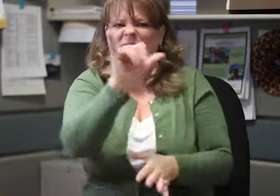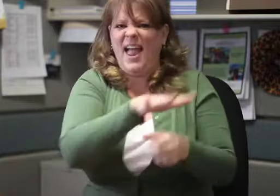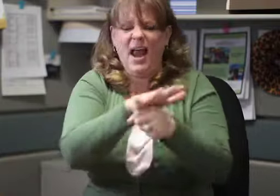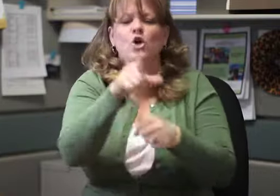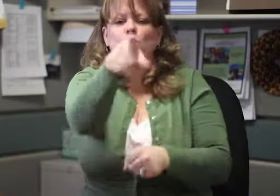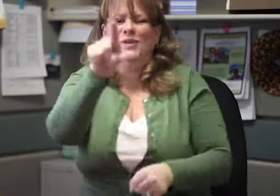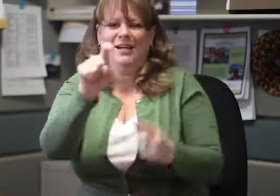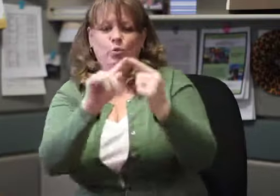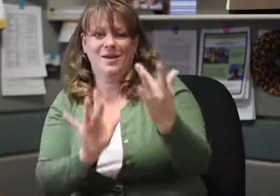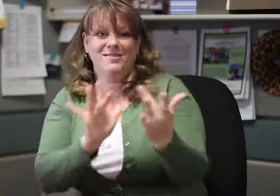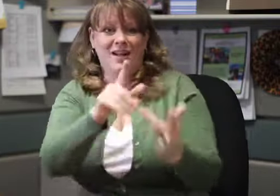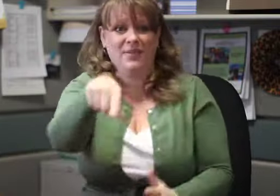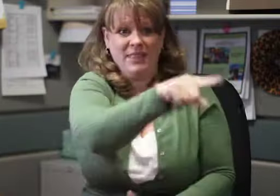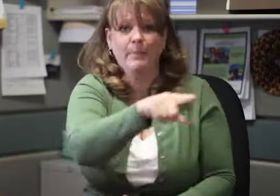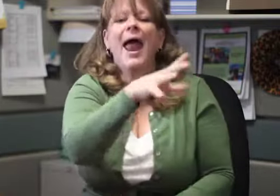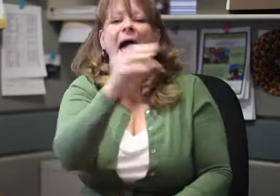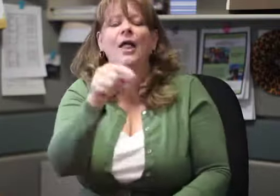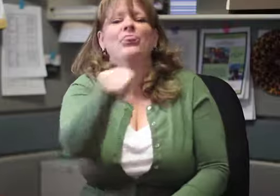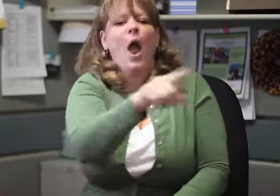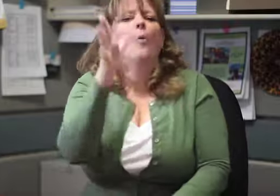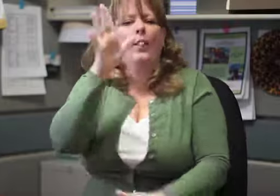will arrange for the services that you need